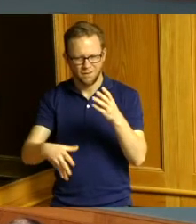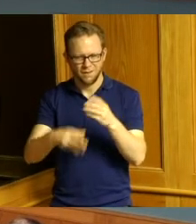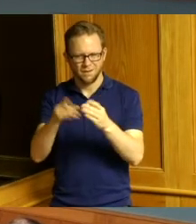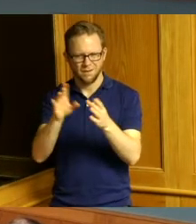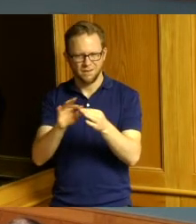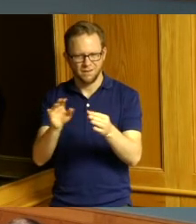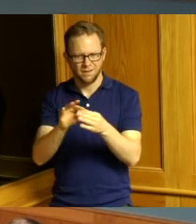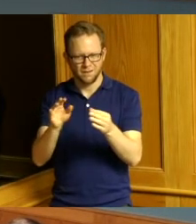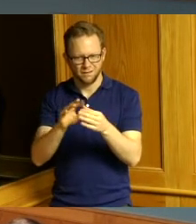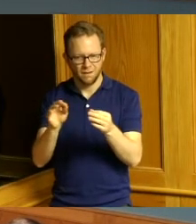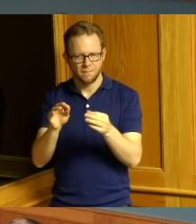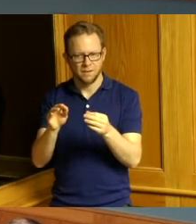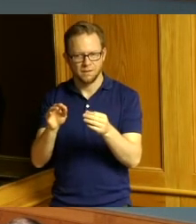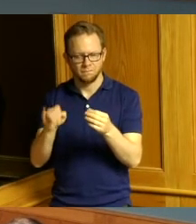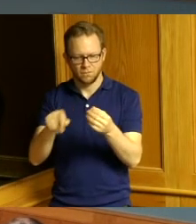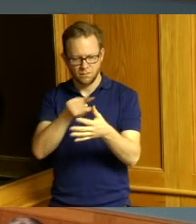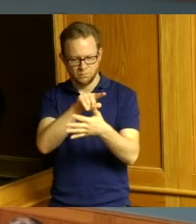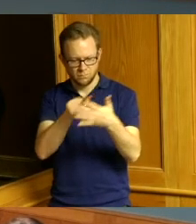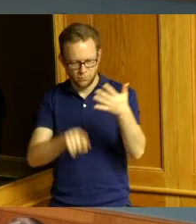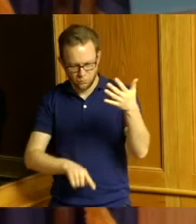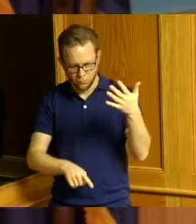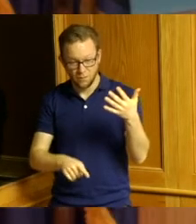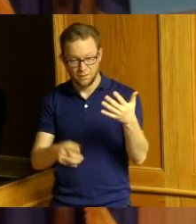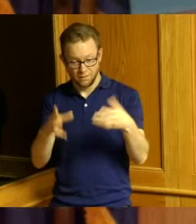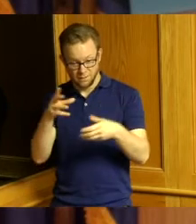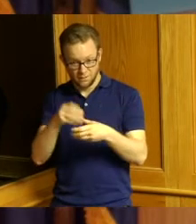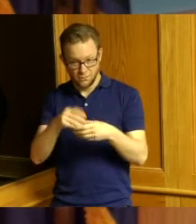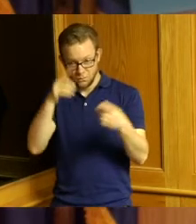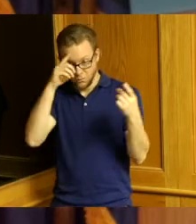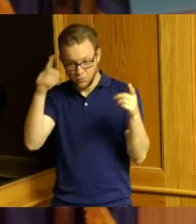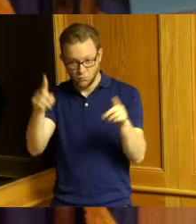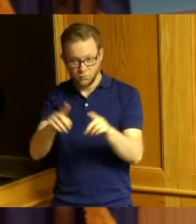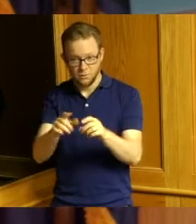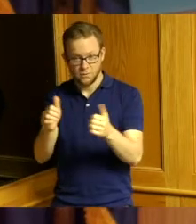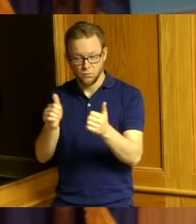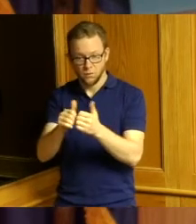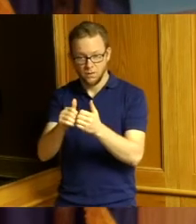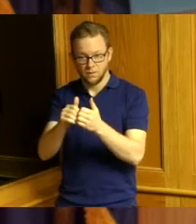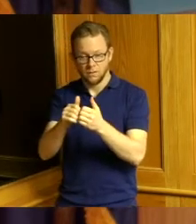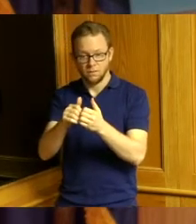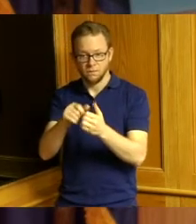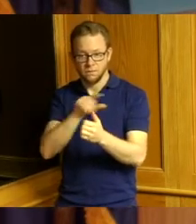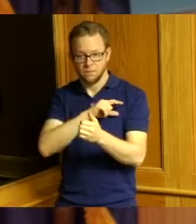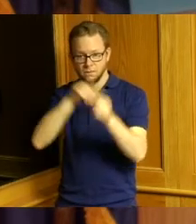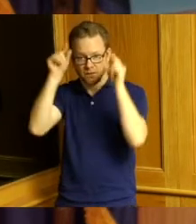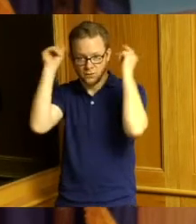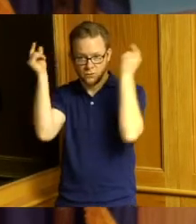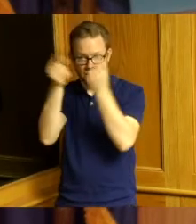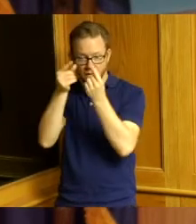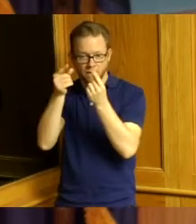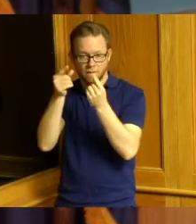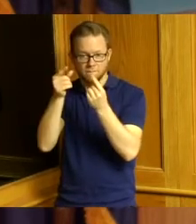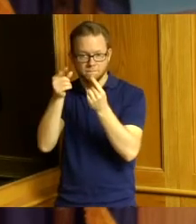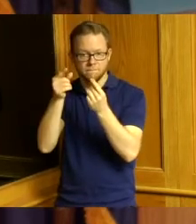not mistaken we also have agreements with the Sheriff patrolling with the village of Silverton